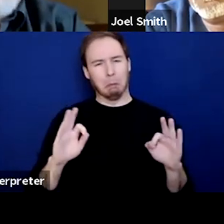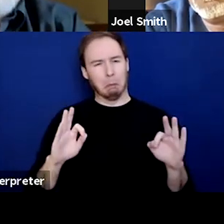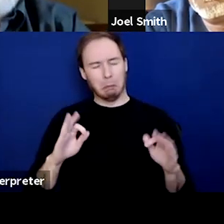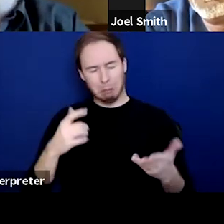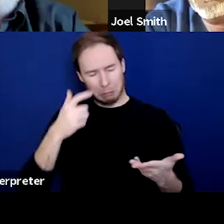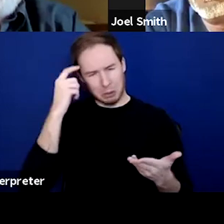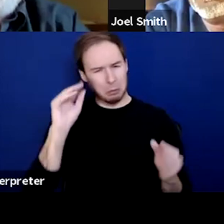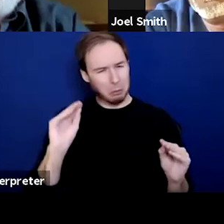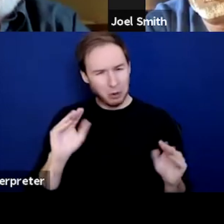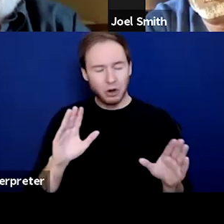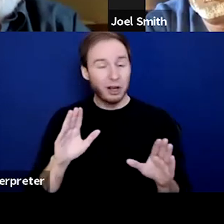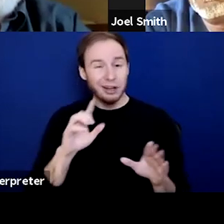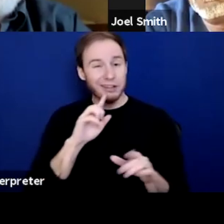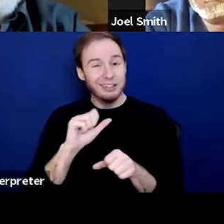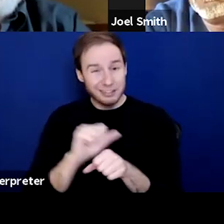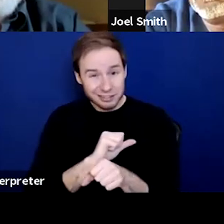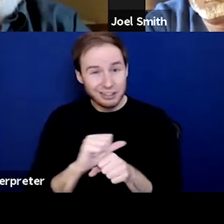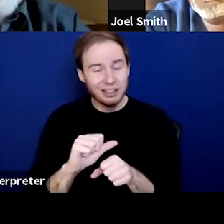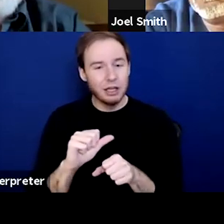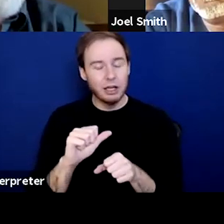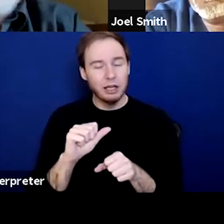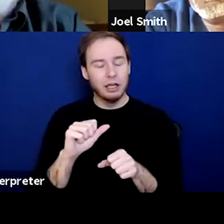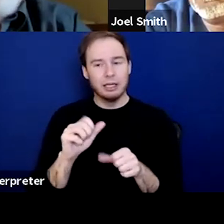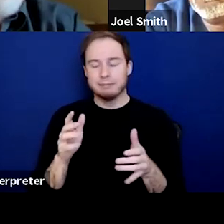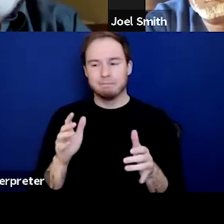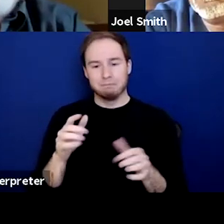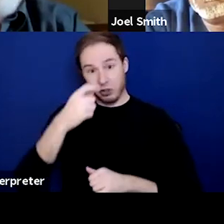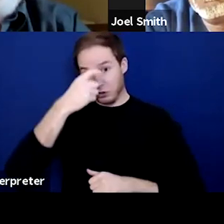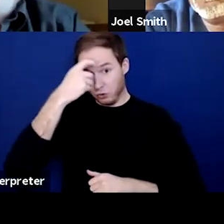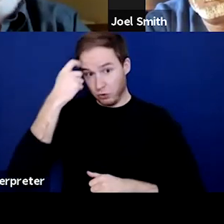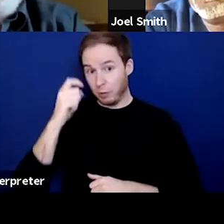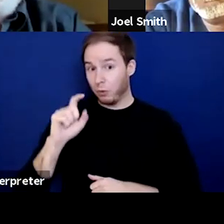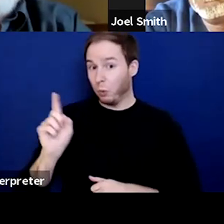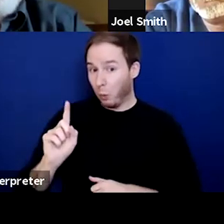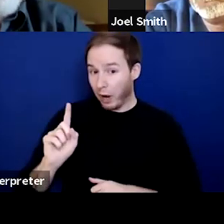But the truth is it doesn't matter where you get the trauma, how you pick that trauma up.